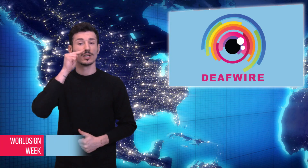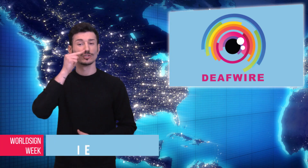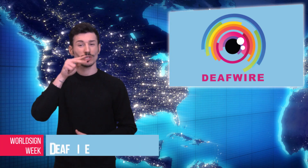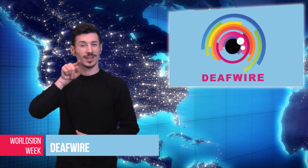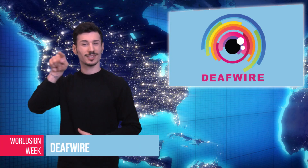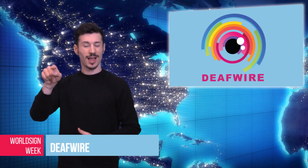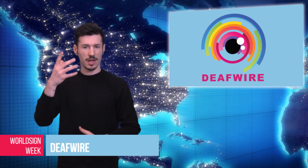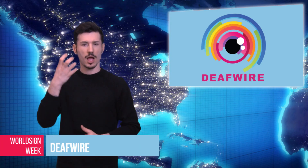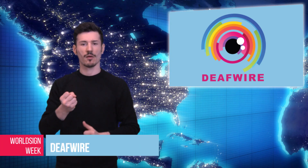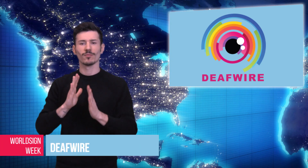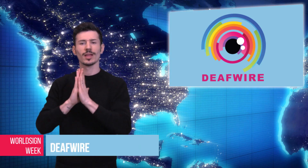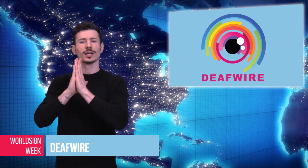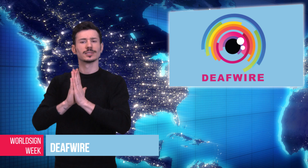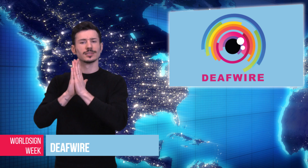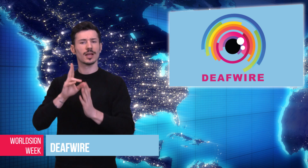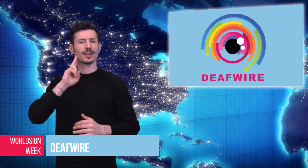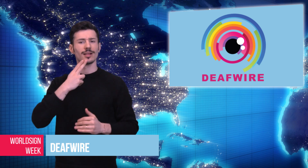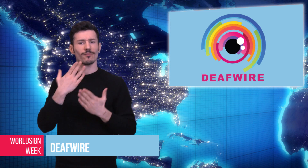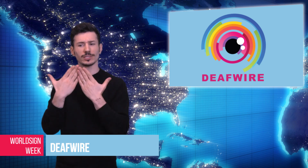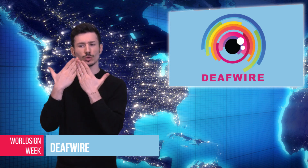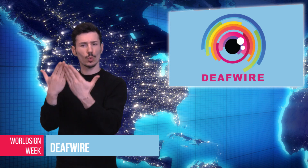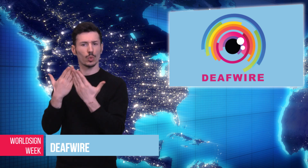Alessio: About 150 teachers, workers and Deaf students at